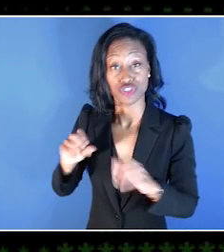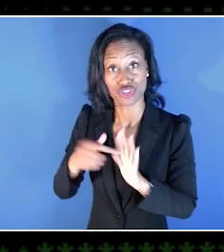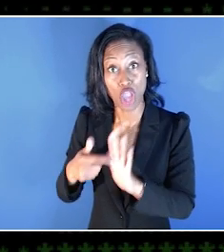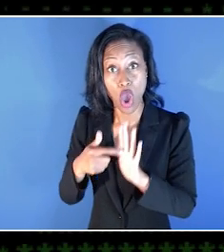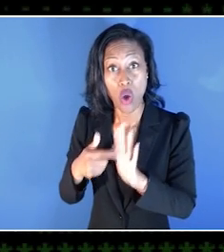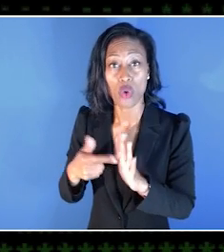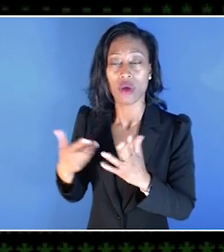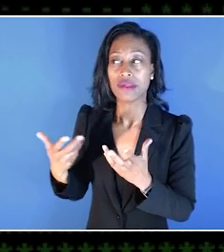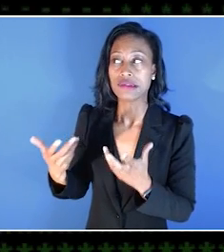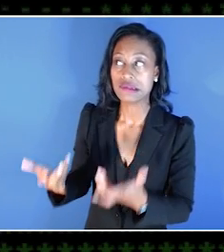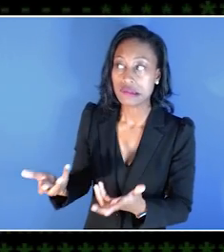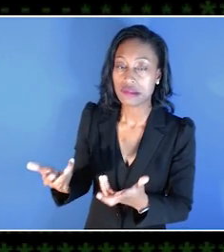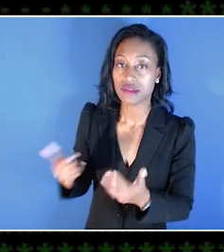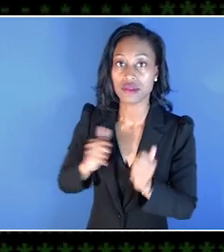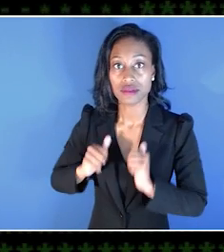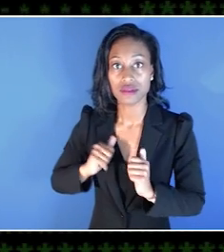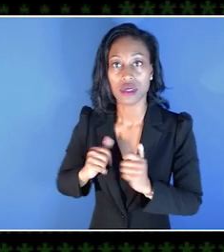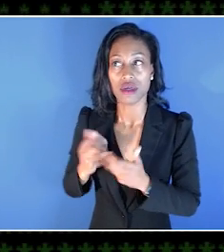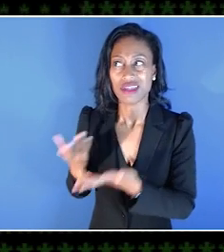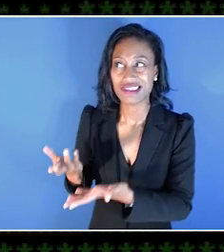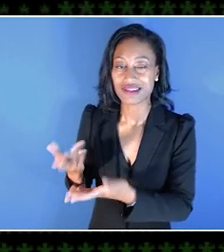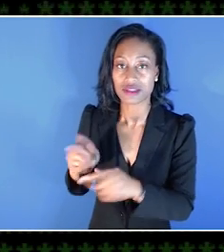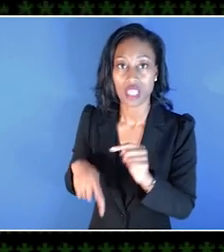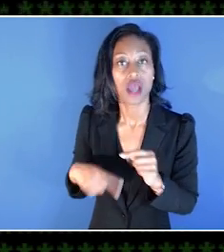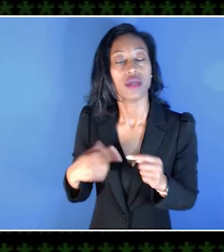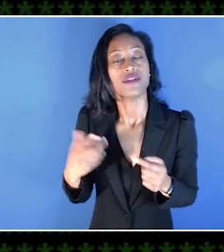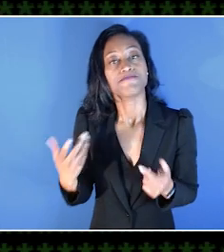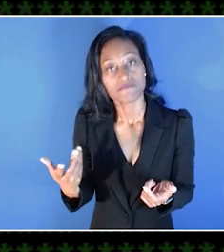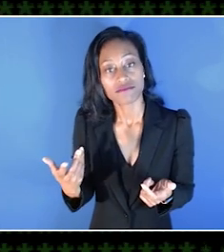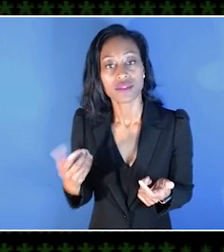I was obviously devastated when I couldn't do those things anymore.